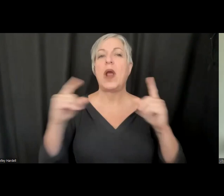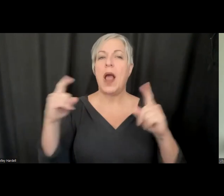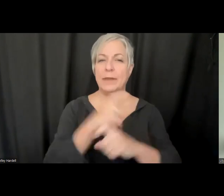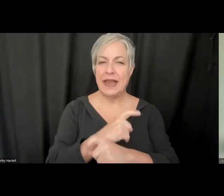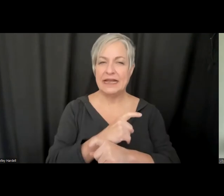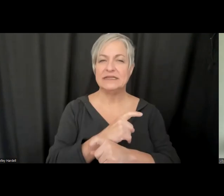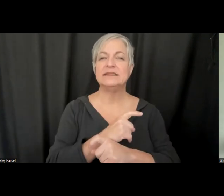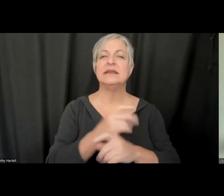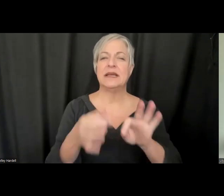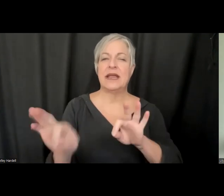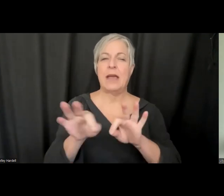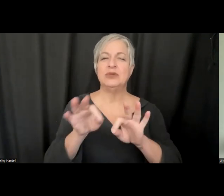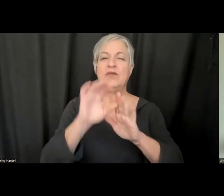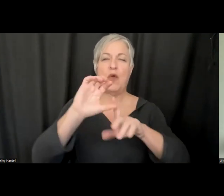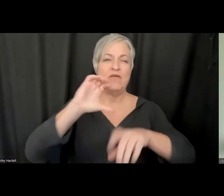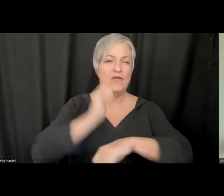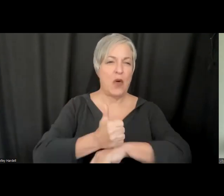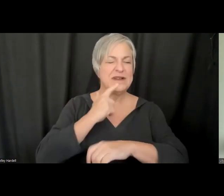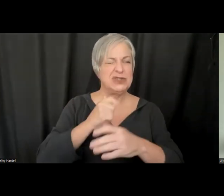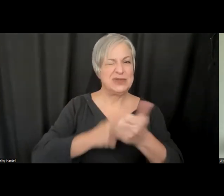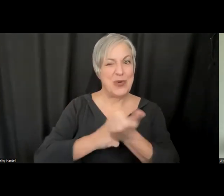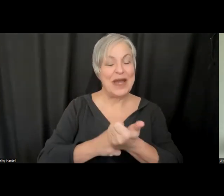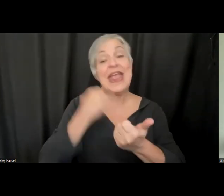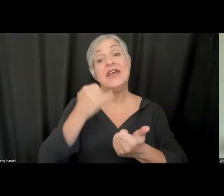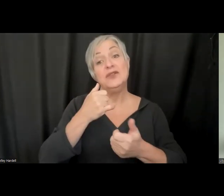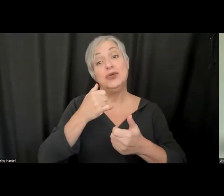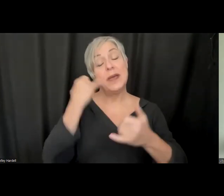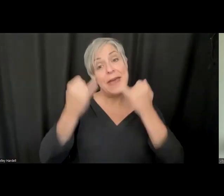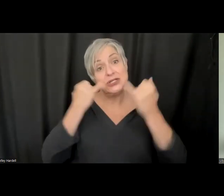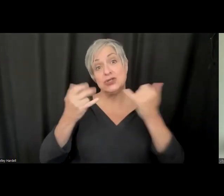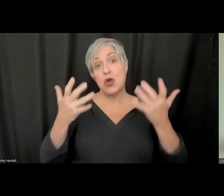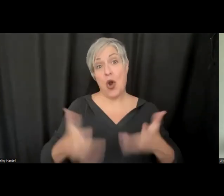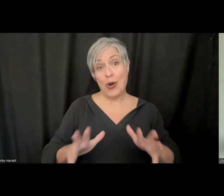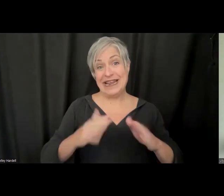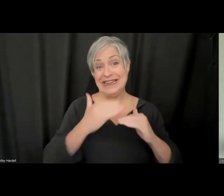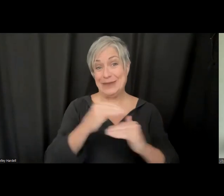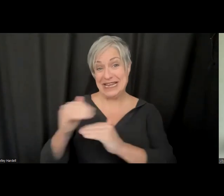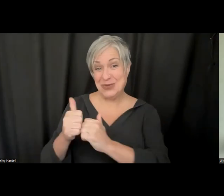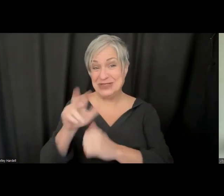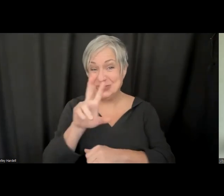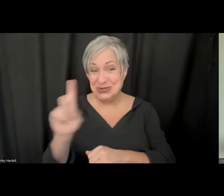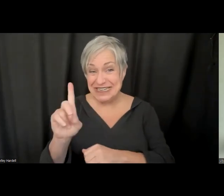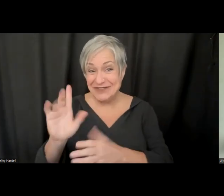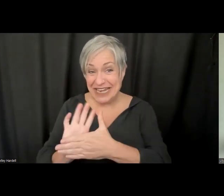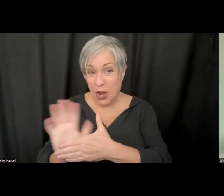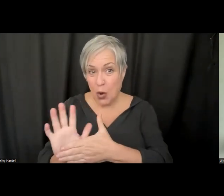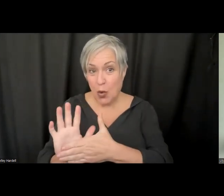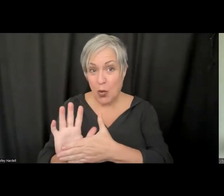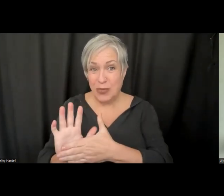support that. If you imagine, there's already limitations in 2D video with caption formats, and that's going to be